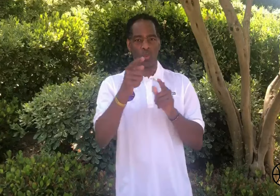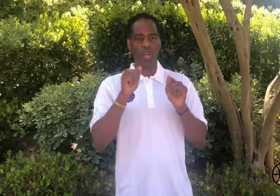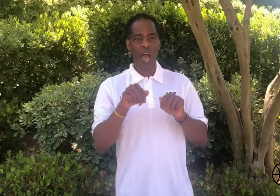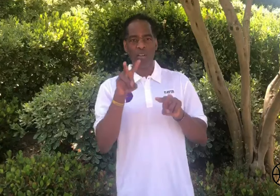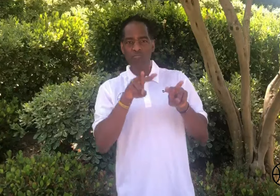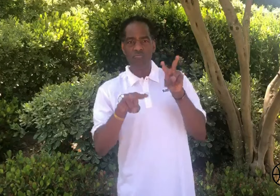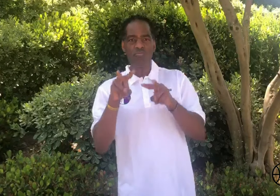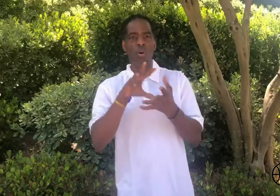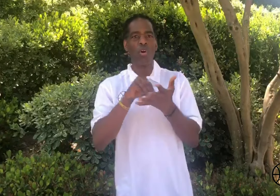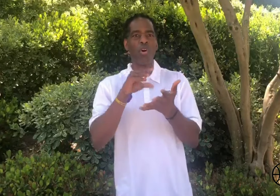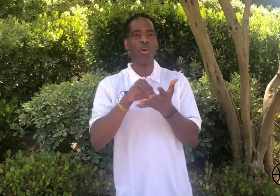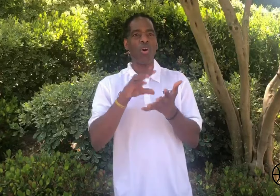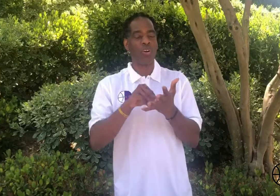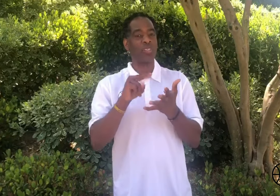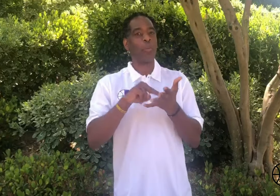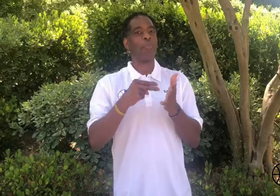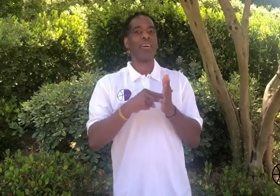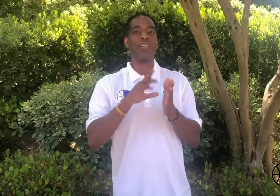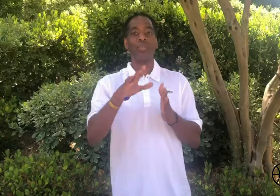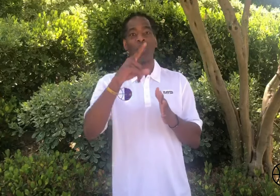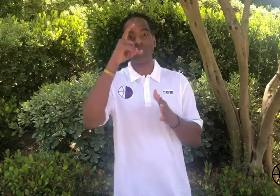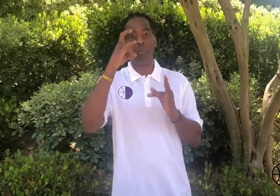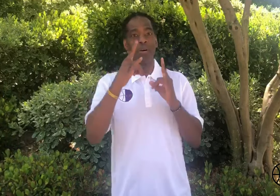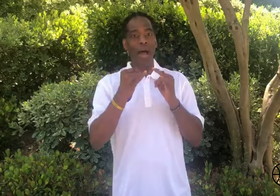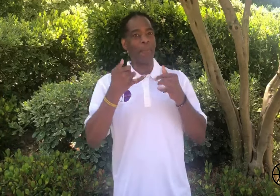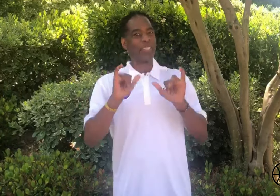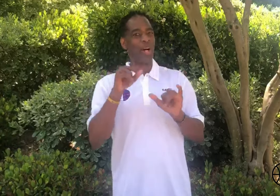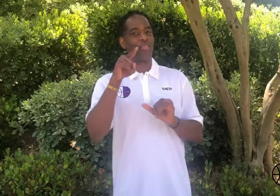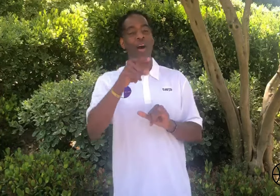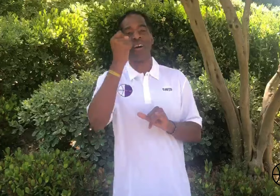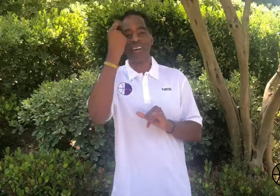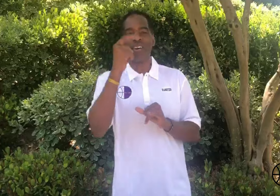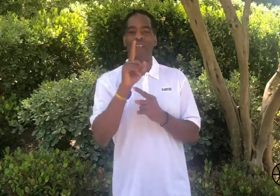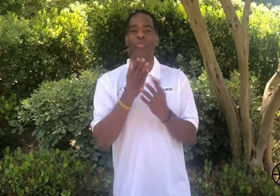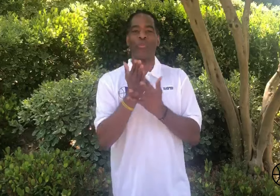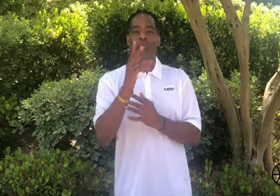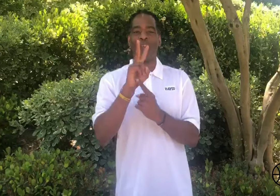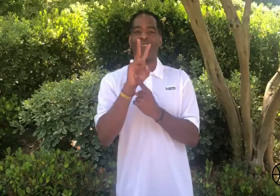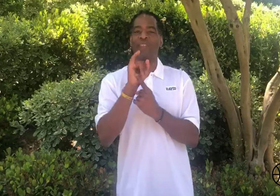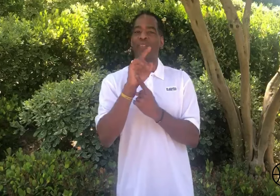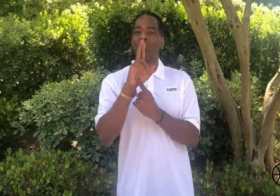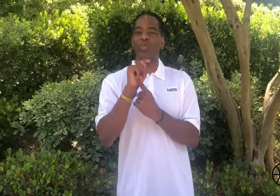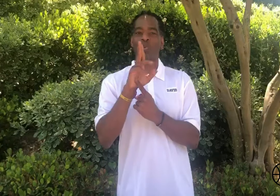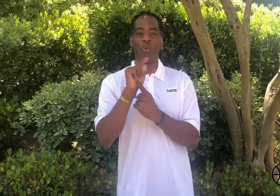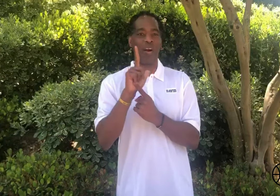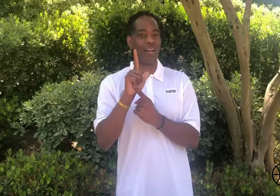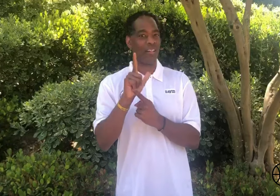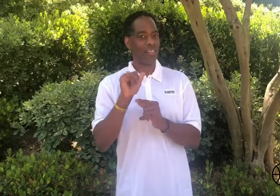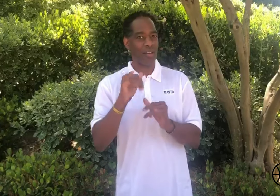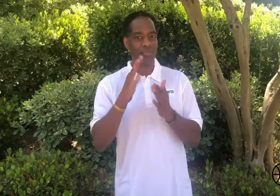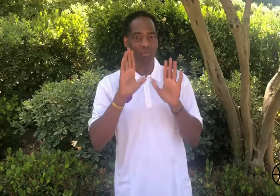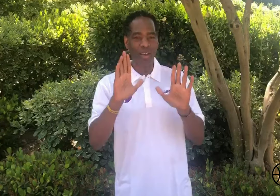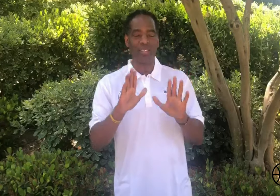You can observe and learn which mean your summer camp is still there. But understanding that it will be virtual which is awesome.